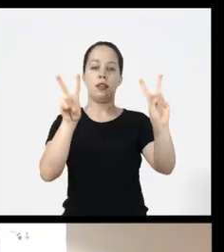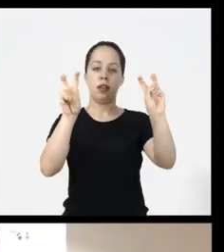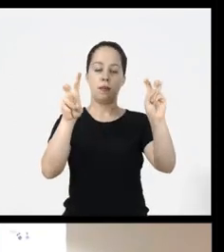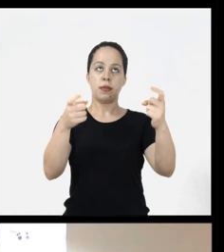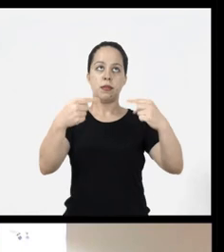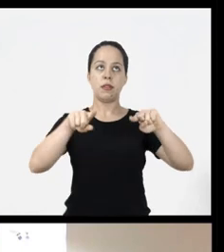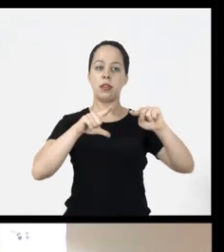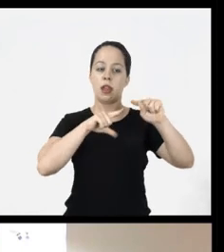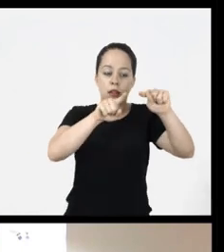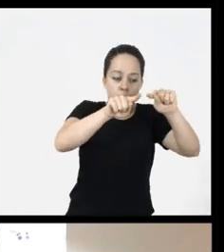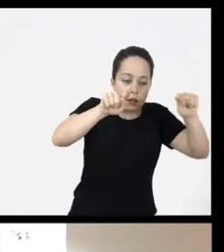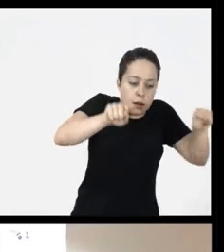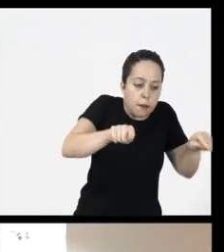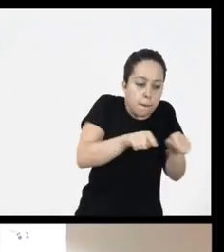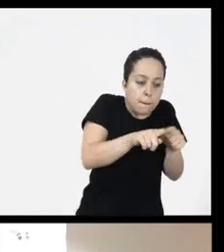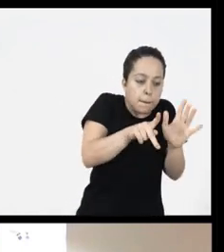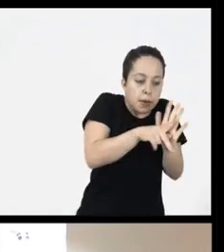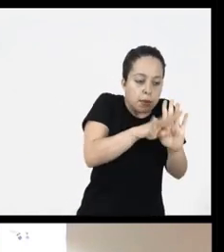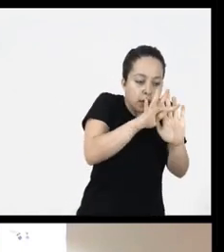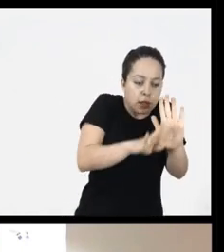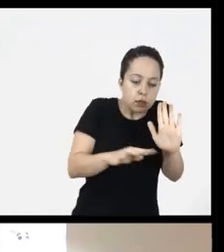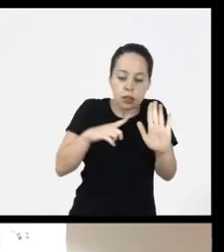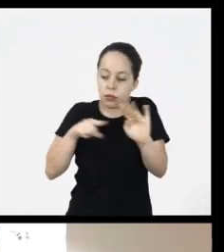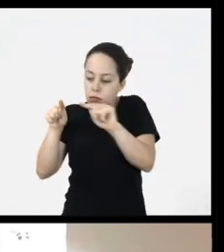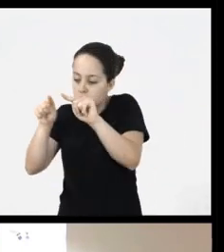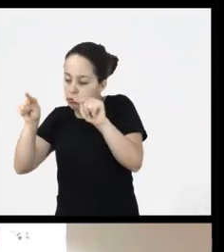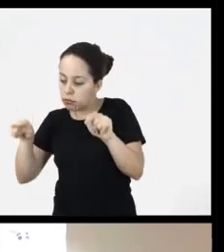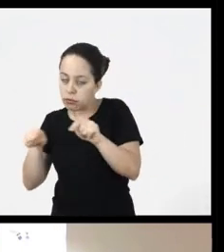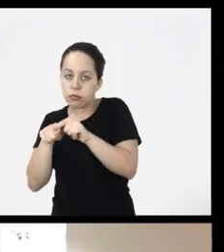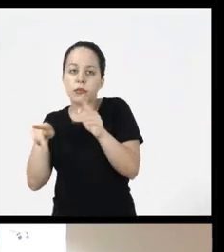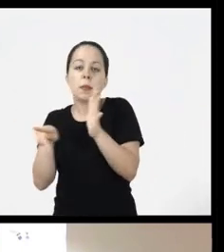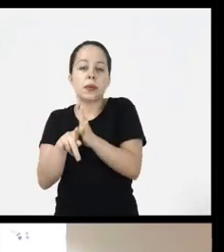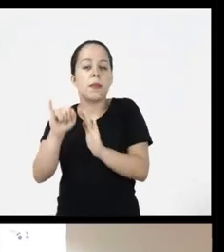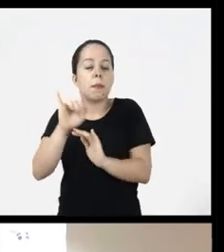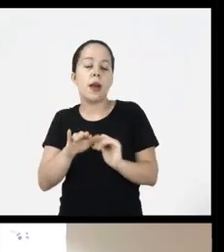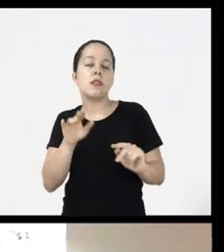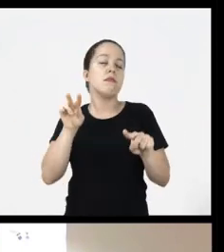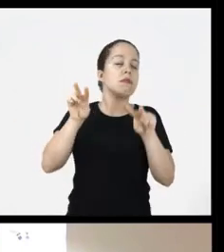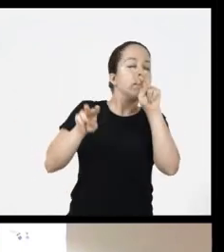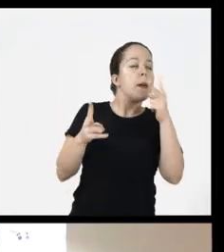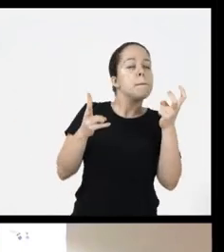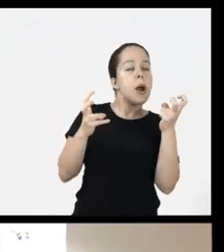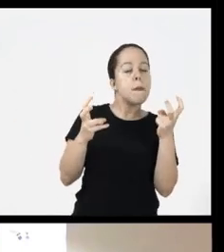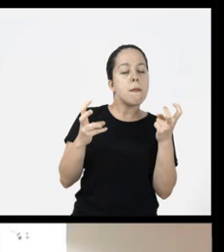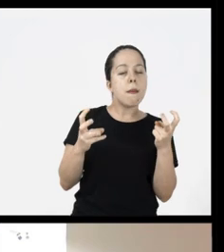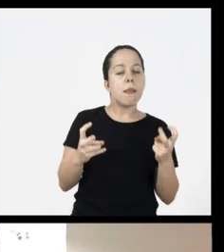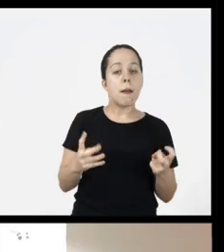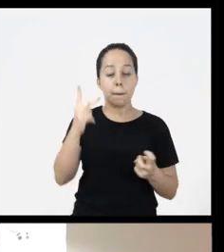that has a title that has a space for the text that has a space for images so it already